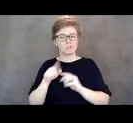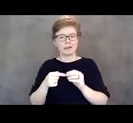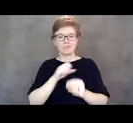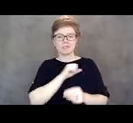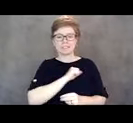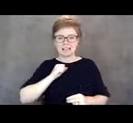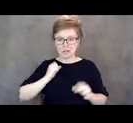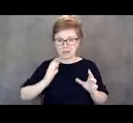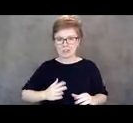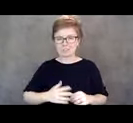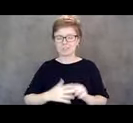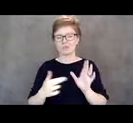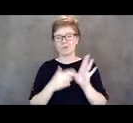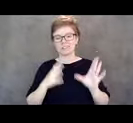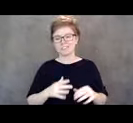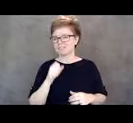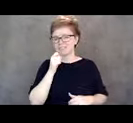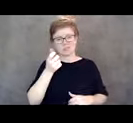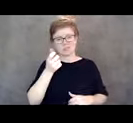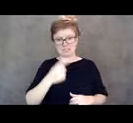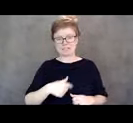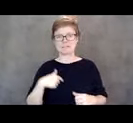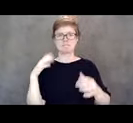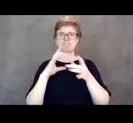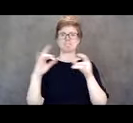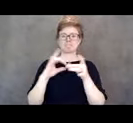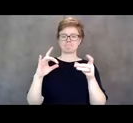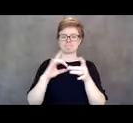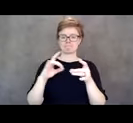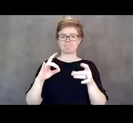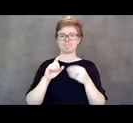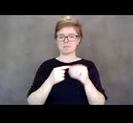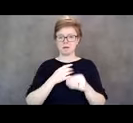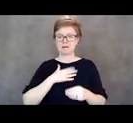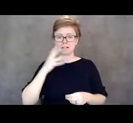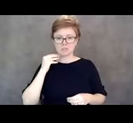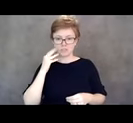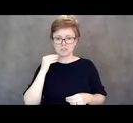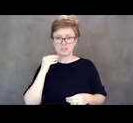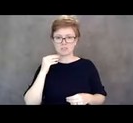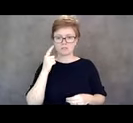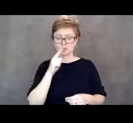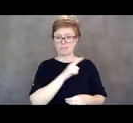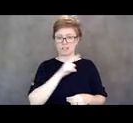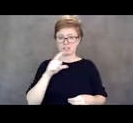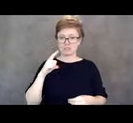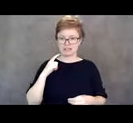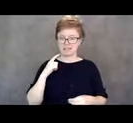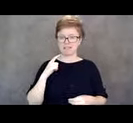So I gave my testimony about my experience for the legislative concept. And I expected,